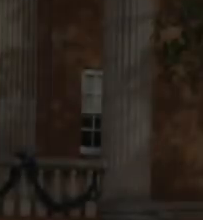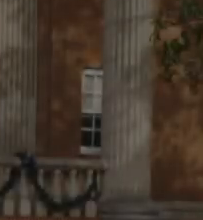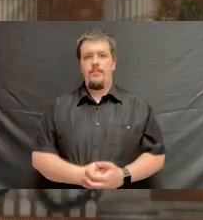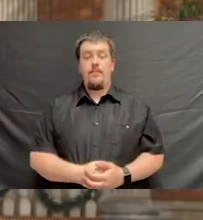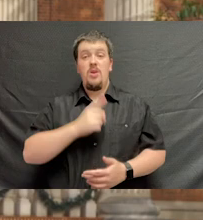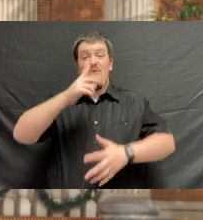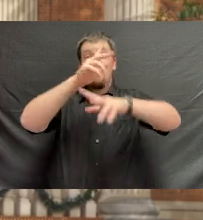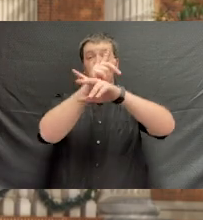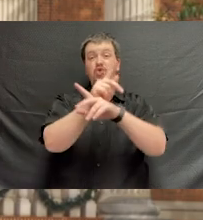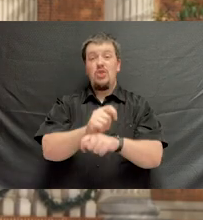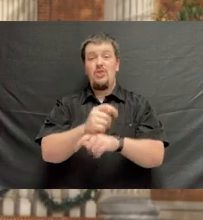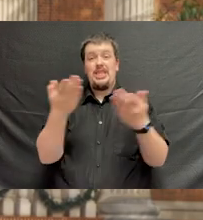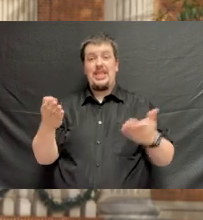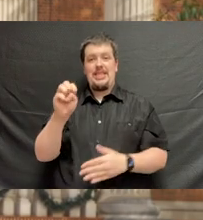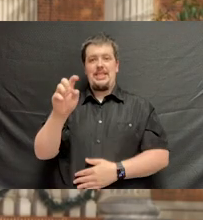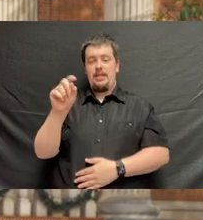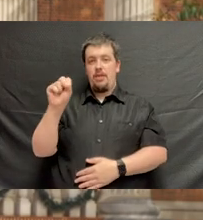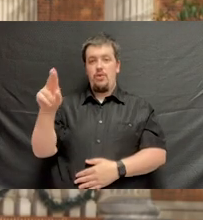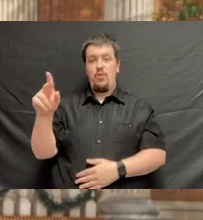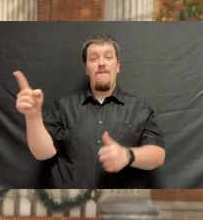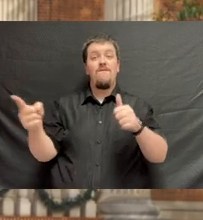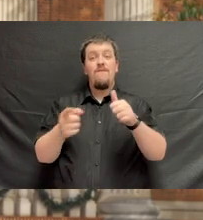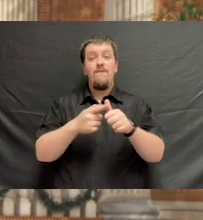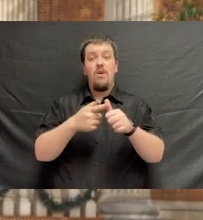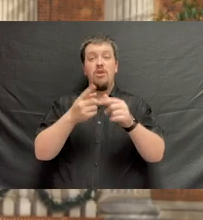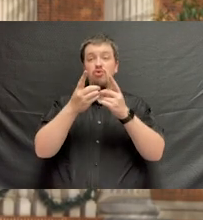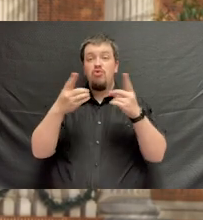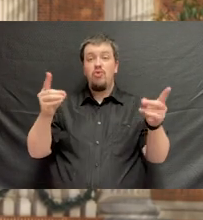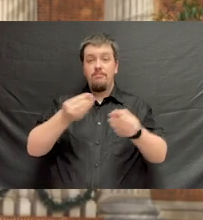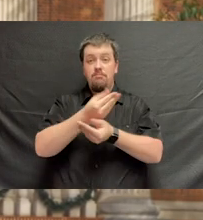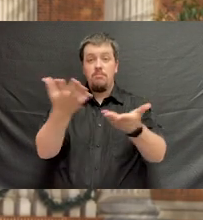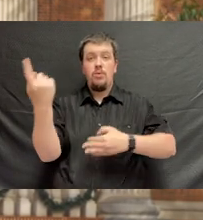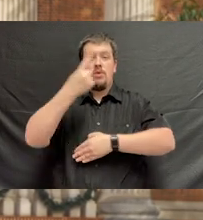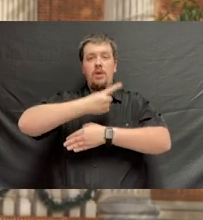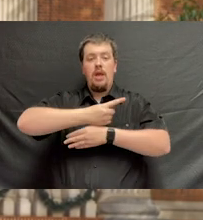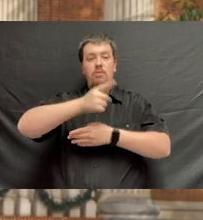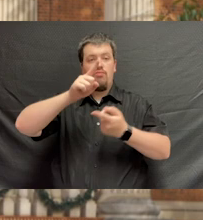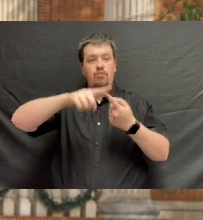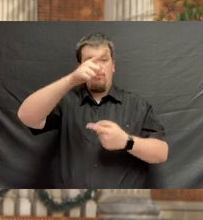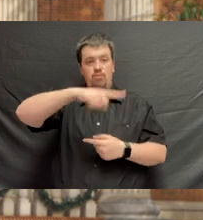As is tradition at ETSU, the first degrees conferred today will be to those students